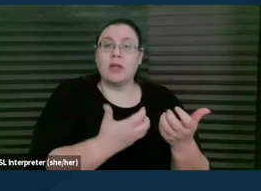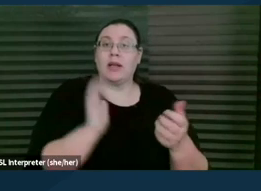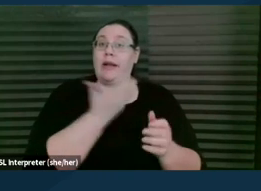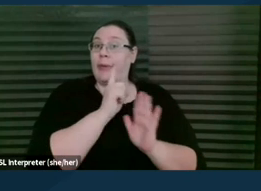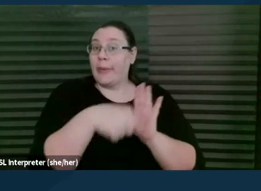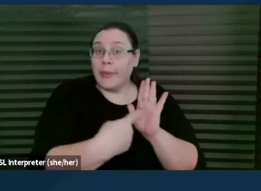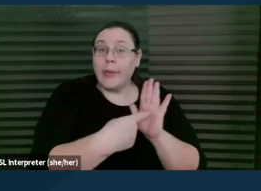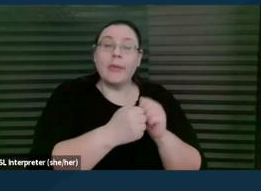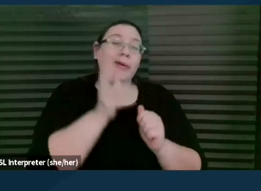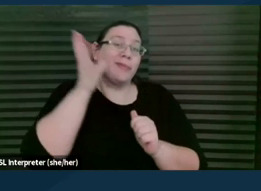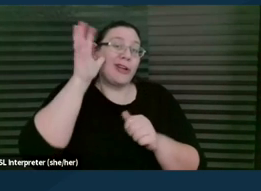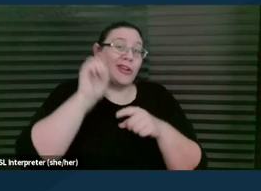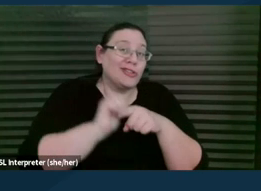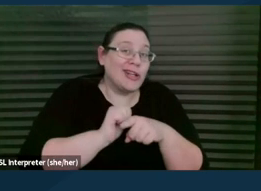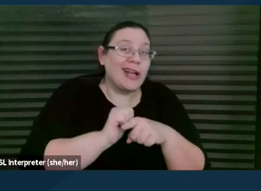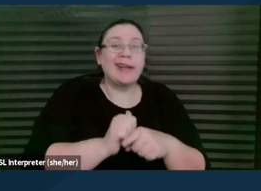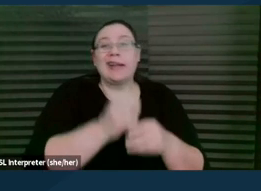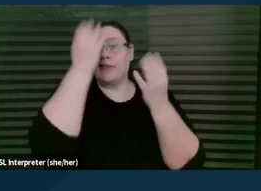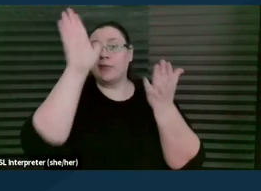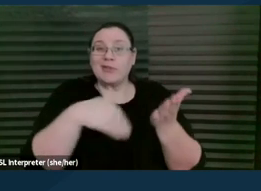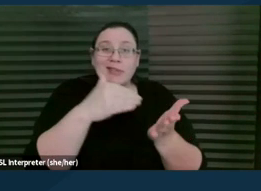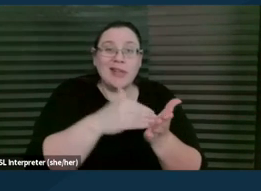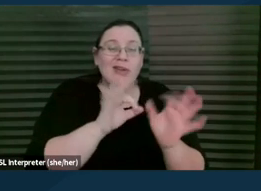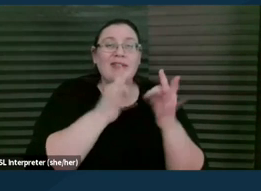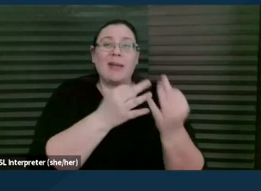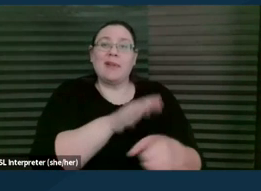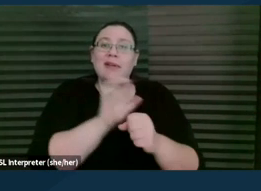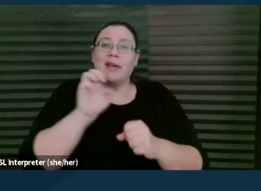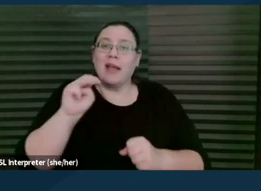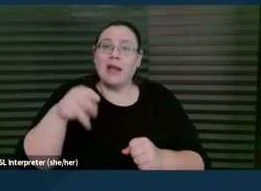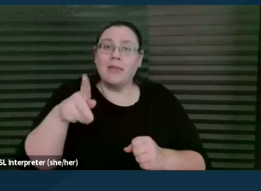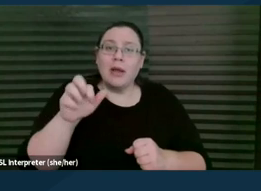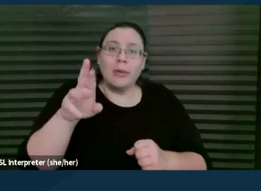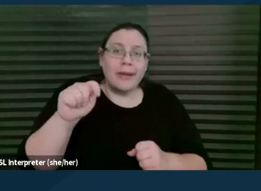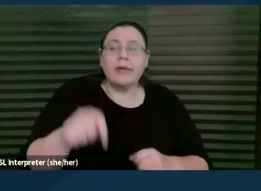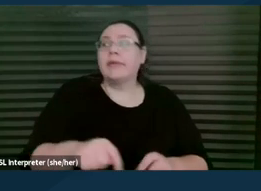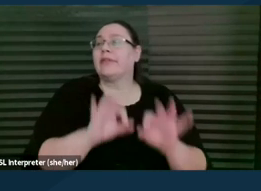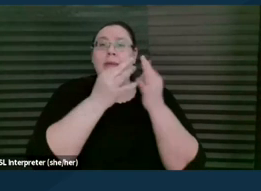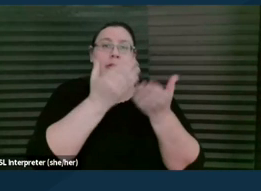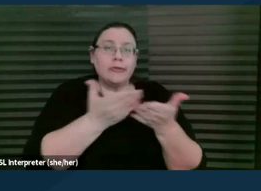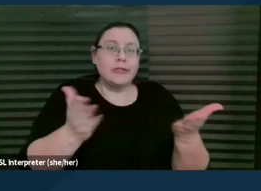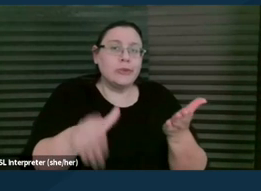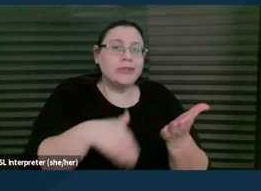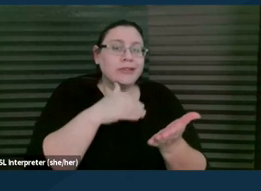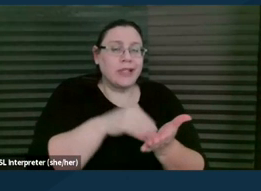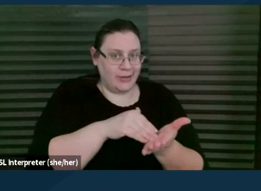and information centers, family empowerment centers, family resource centers, we often have experienced problems firsthand.